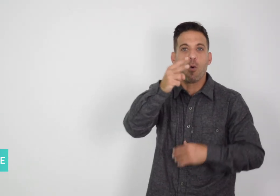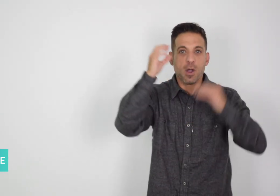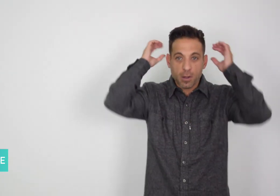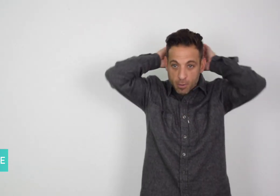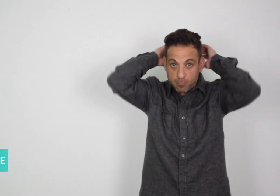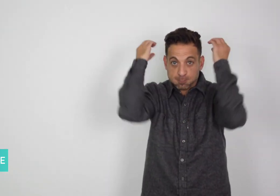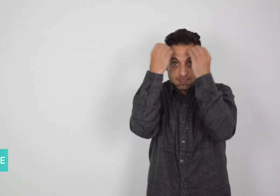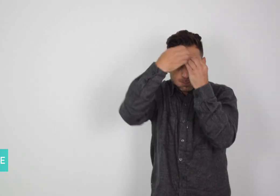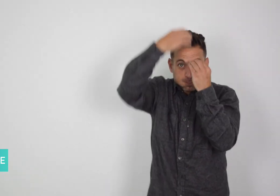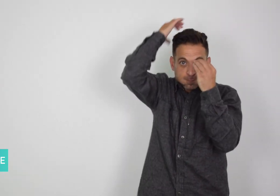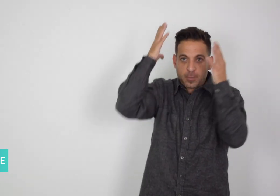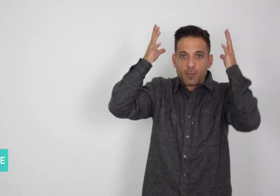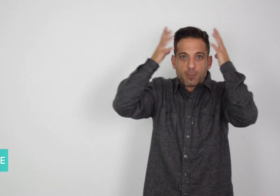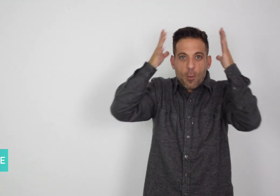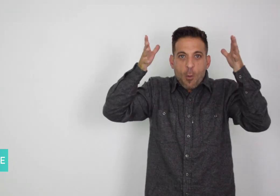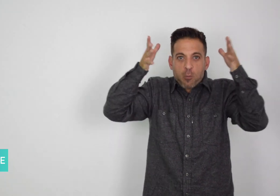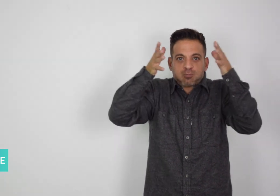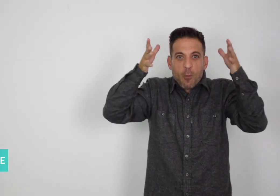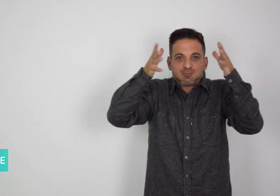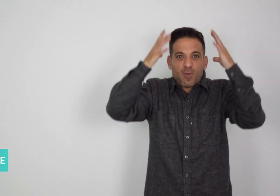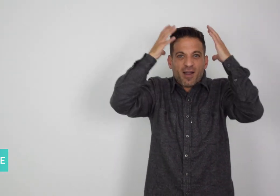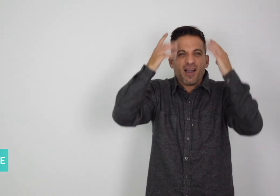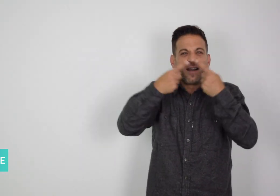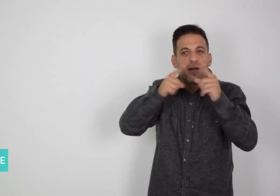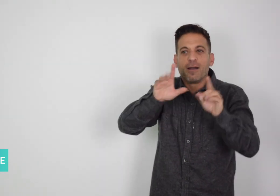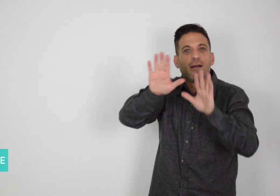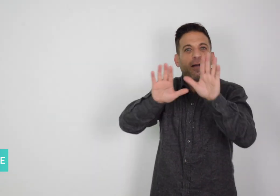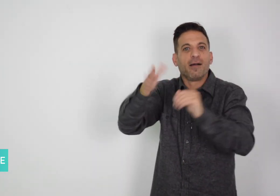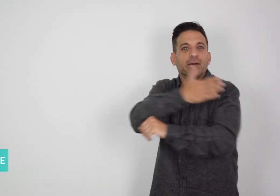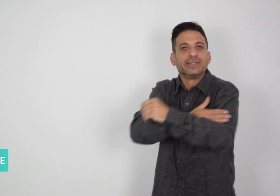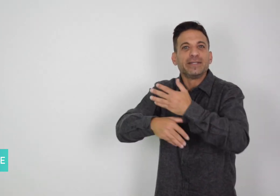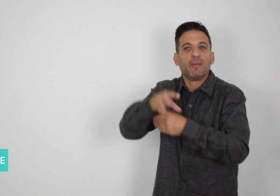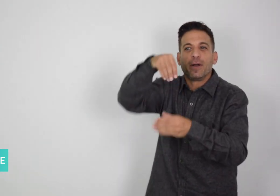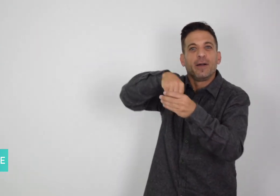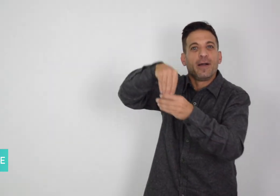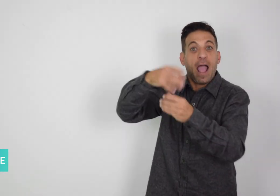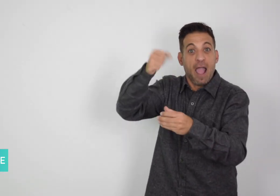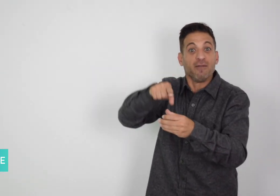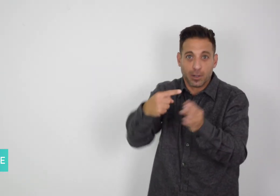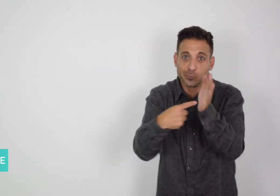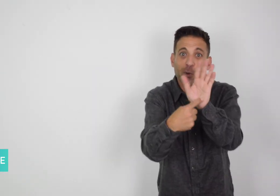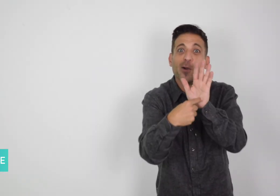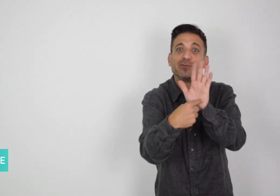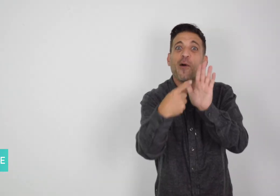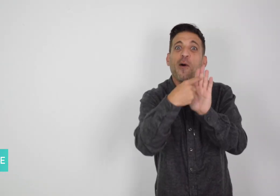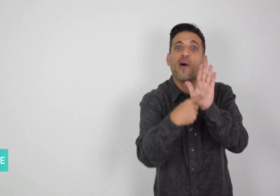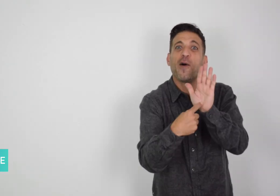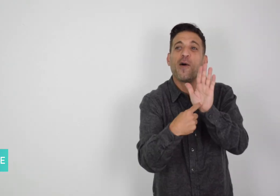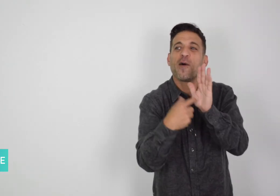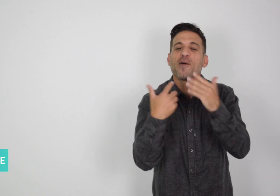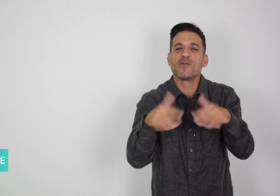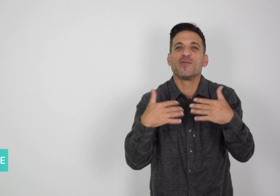and soft head guards. In 2019, Apple added hearing aids